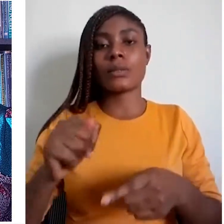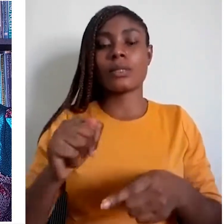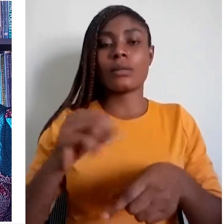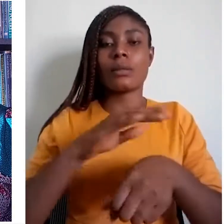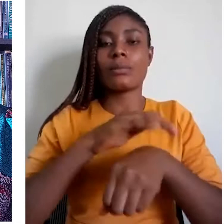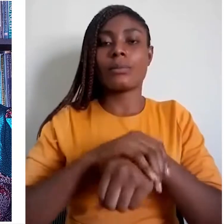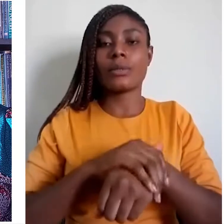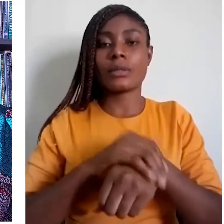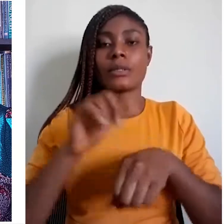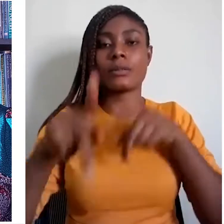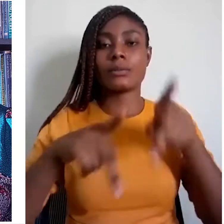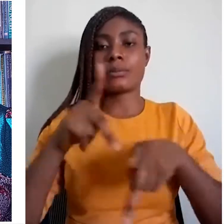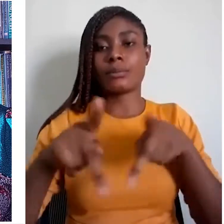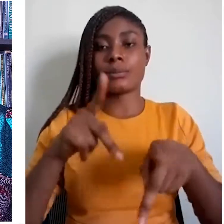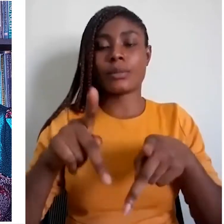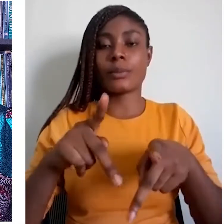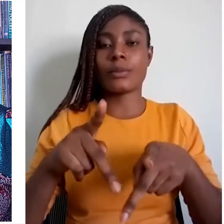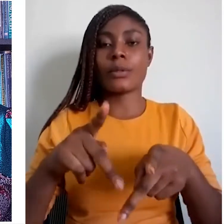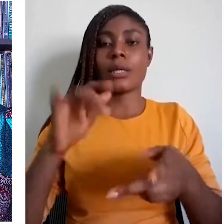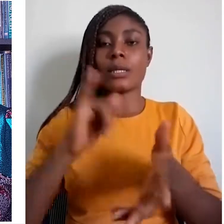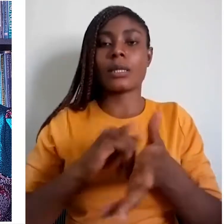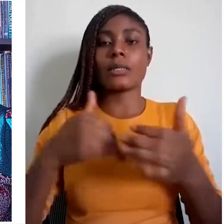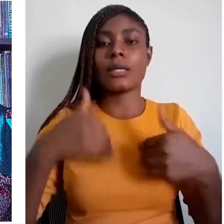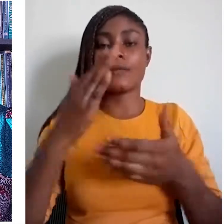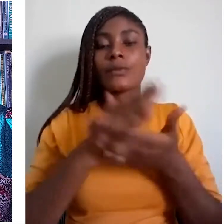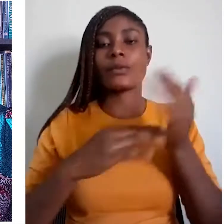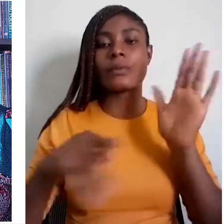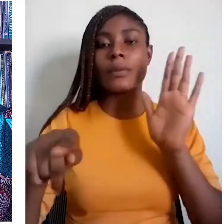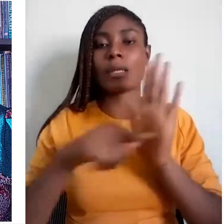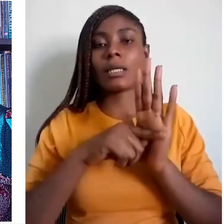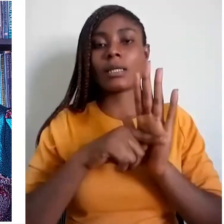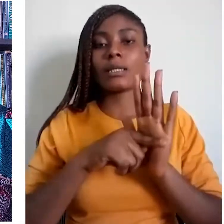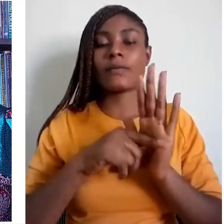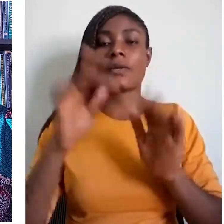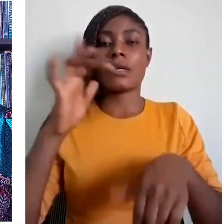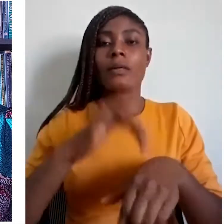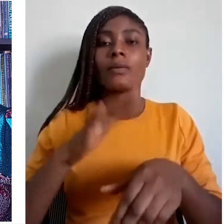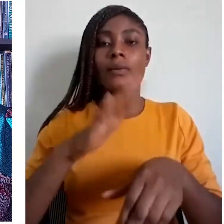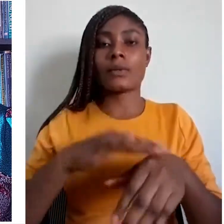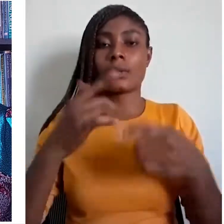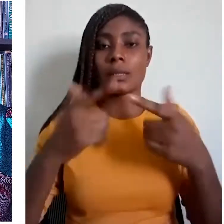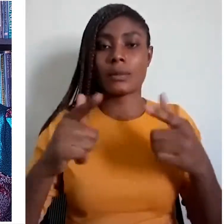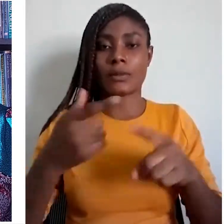policies that had some negative effects on the languages from the beginning.